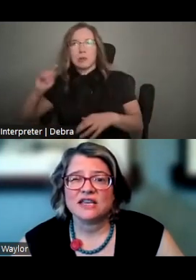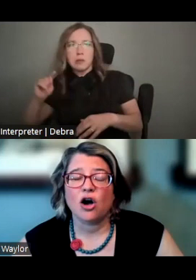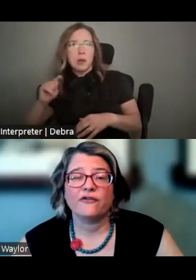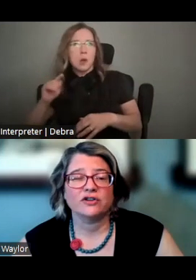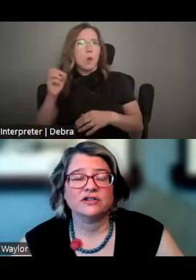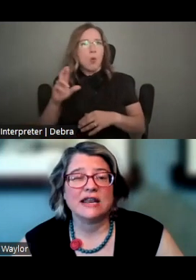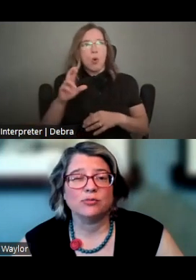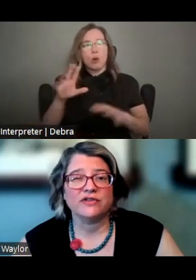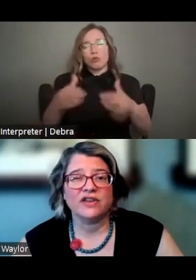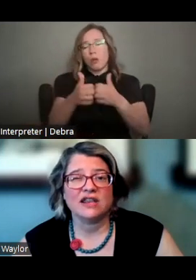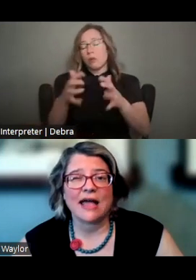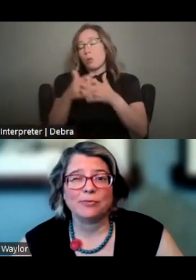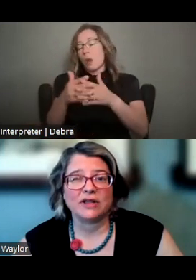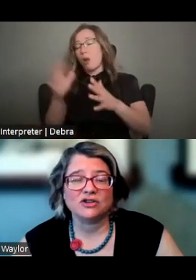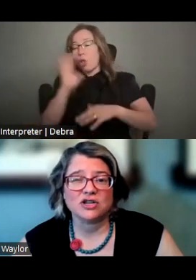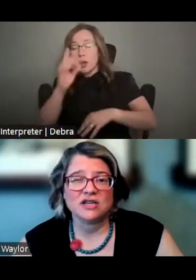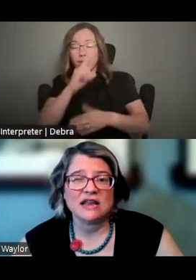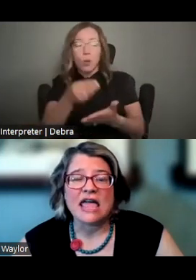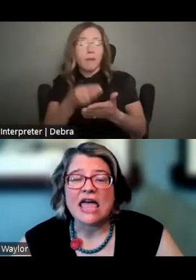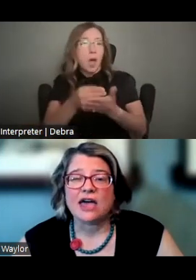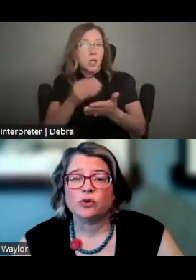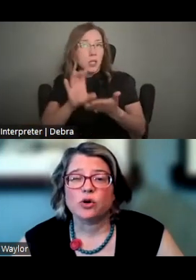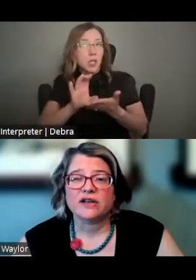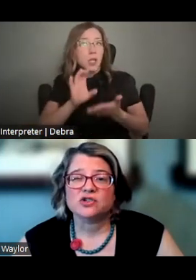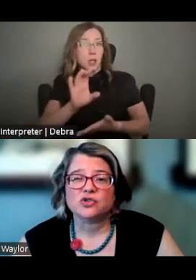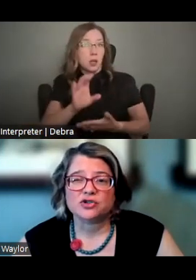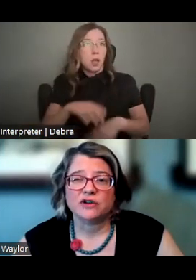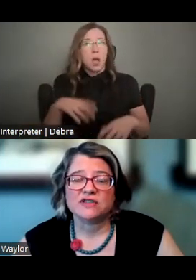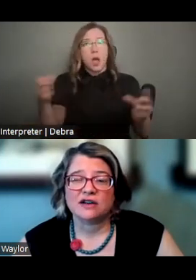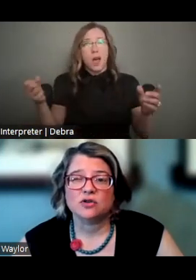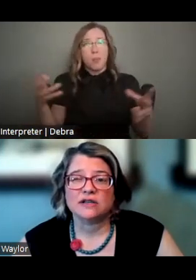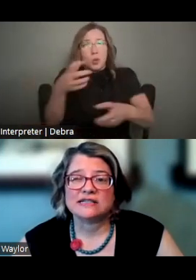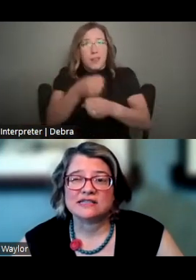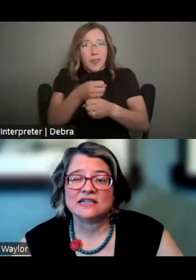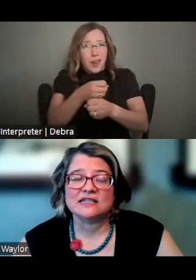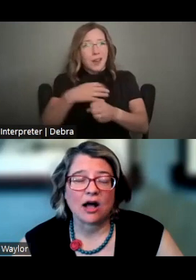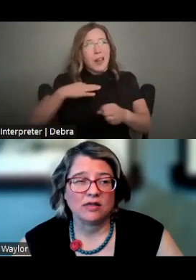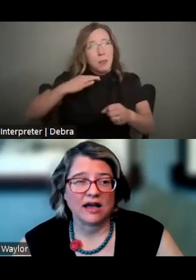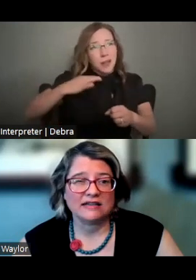IT OFFERS AN ABBREVIATED APPLICATION AND A ROBUST STRUCTURE OF TECHNICAL ASSISTANCE OUTLINED